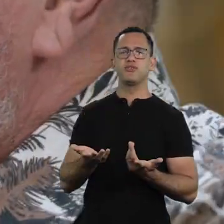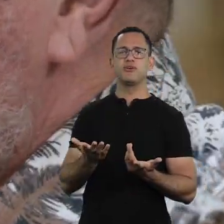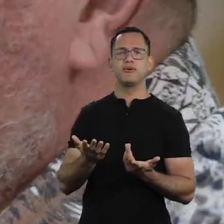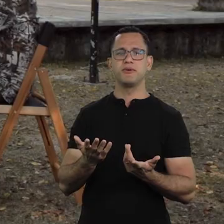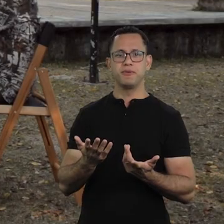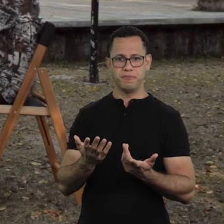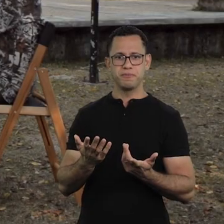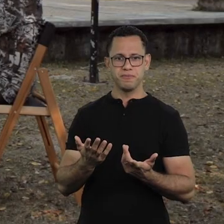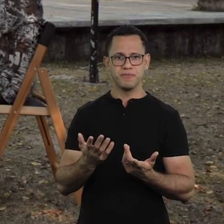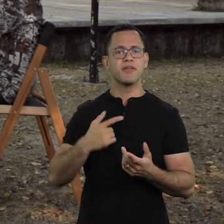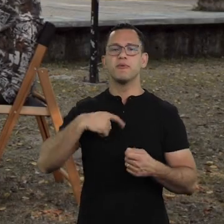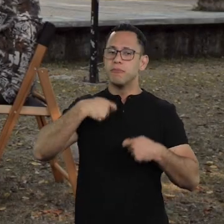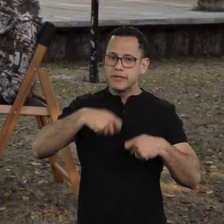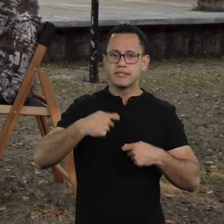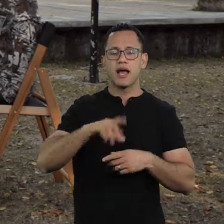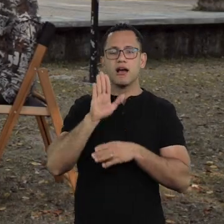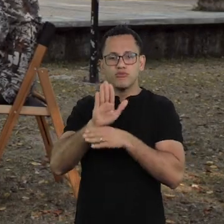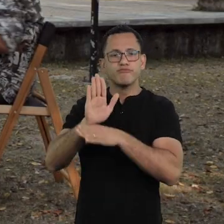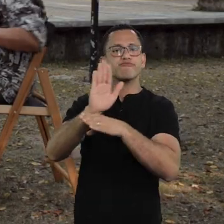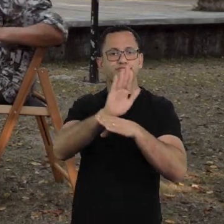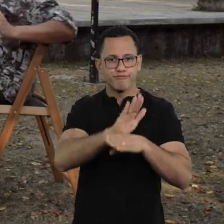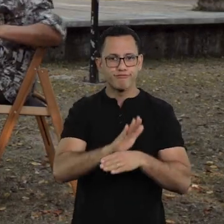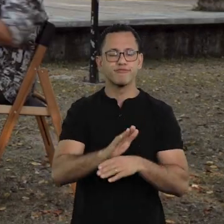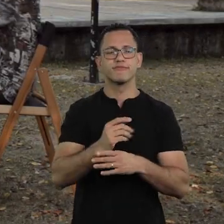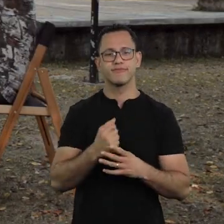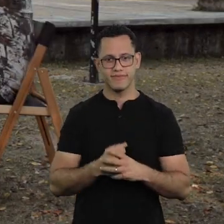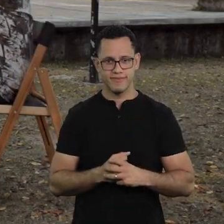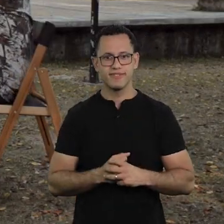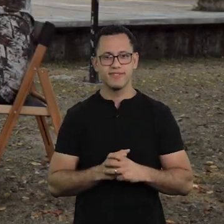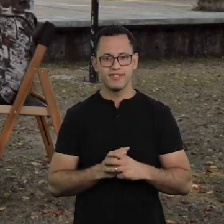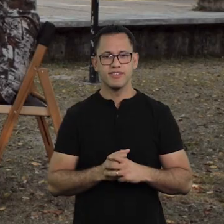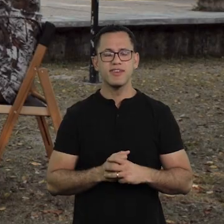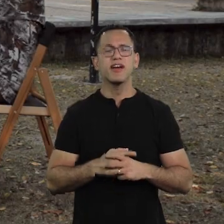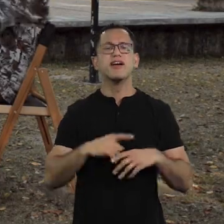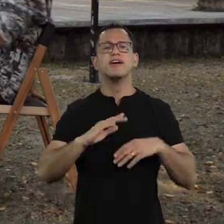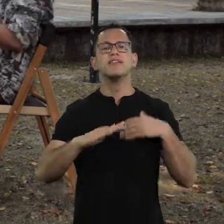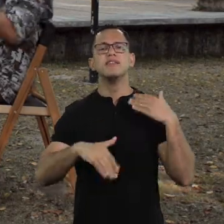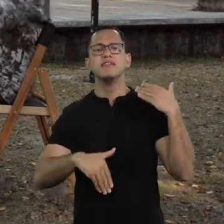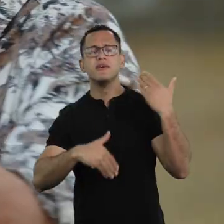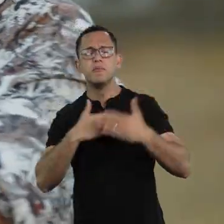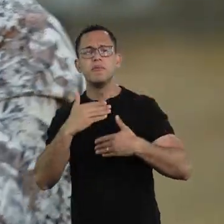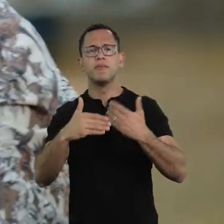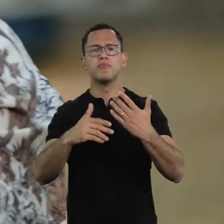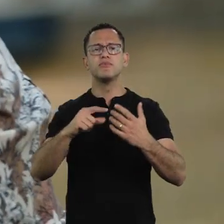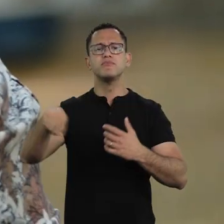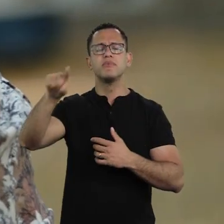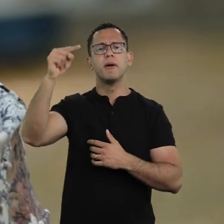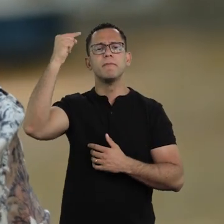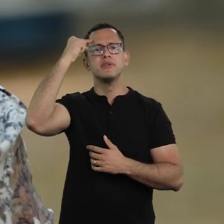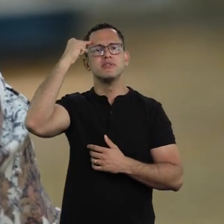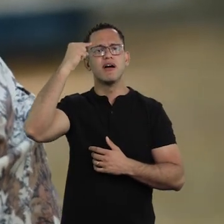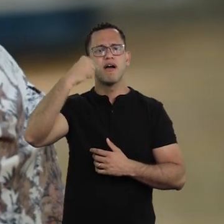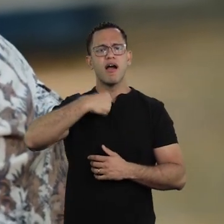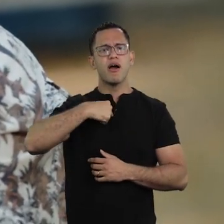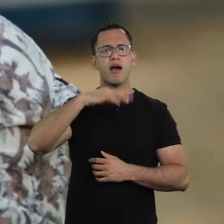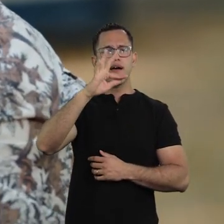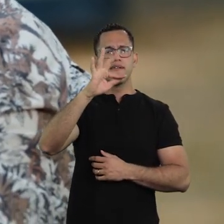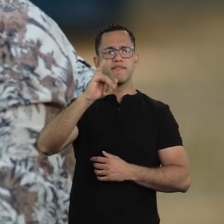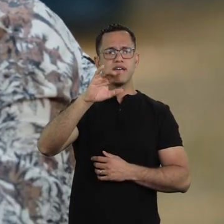I don’t know, Chico Science, Nacao Zumbi, the whole band, 14, 15. And there was a time when people started to think I was